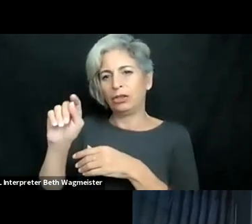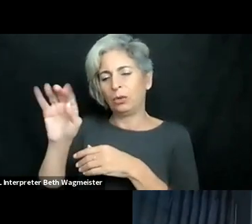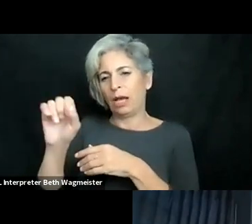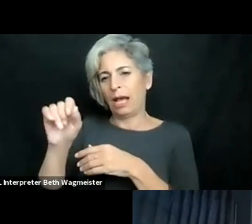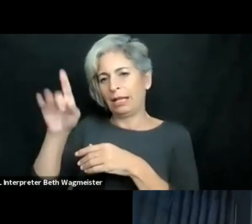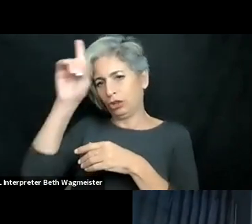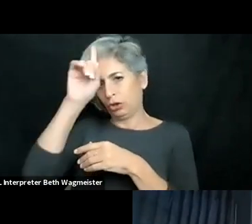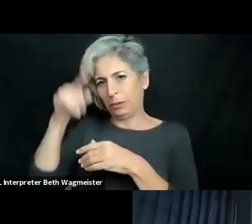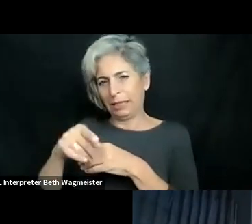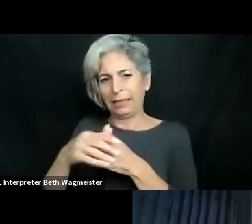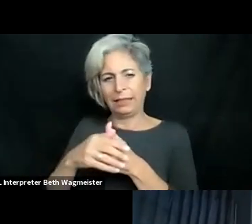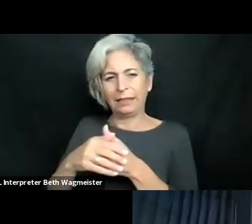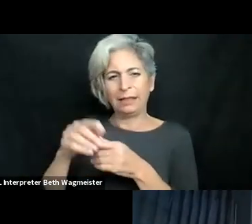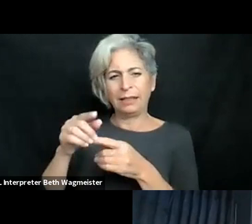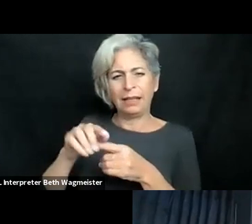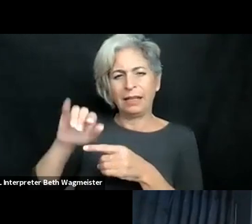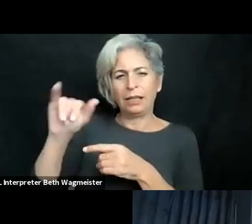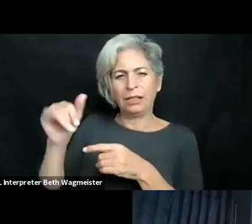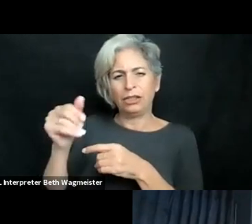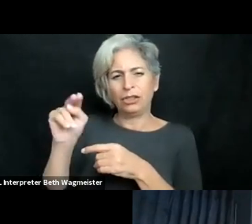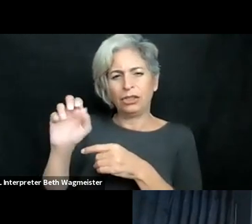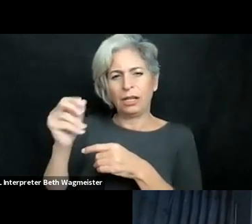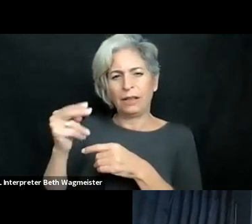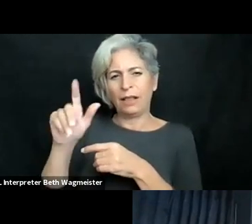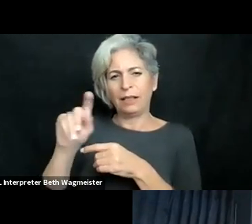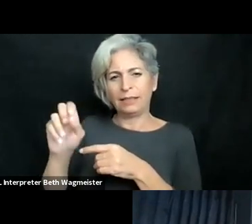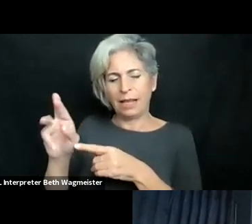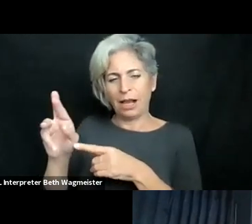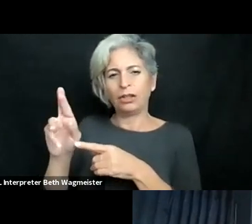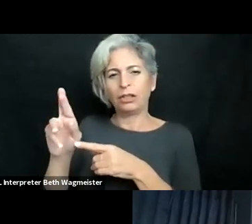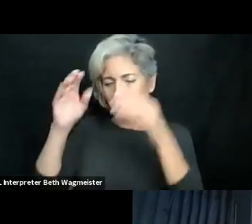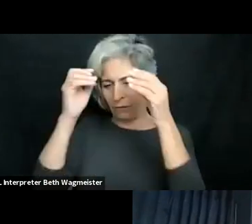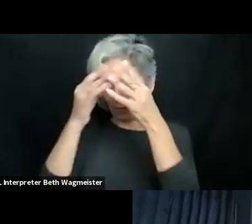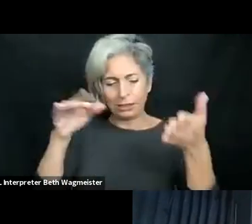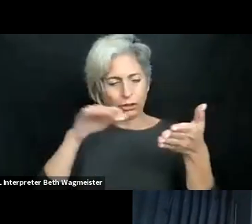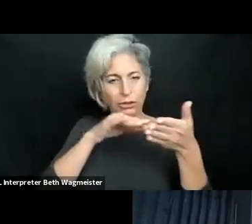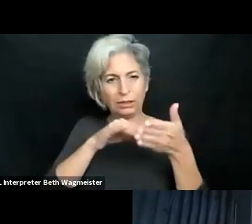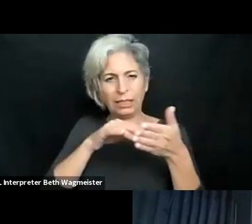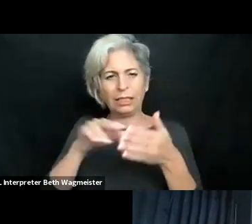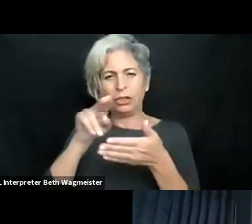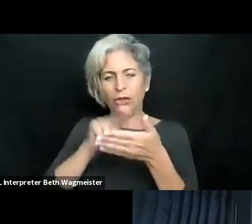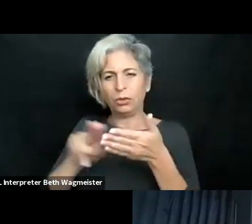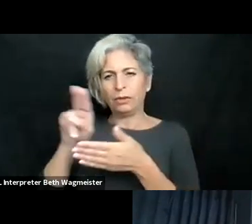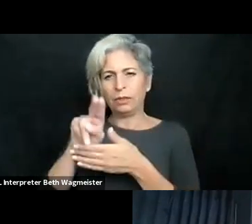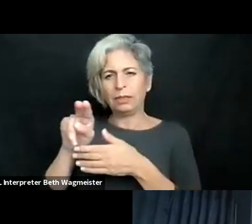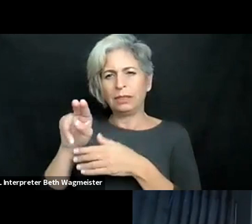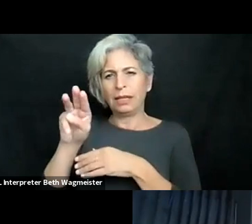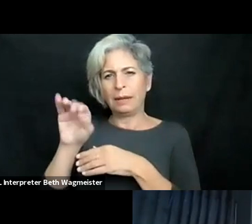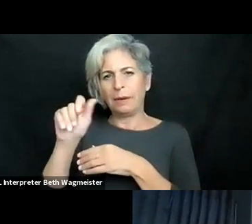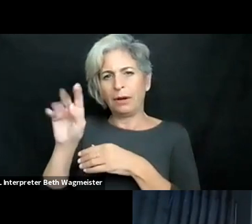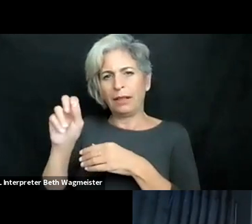University. Gottfried Zimmermann is a professor at Stuttgart Media University, Germany, and Jonathan